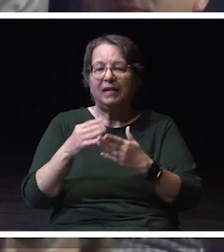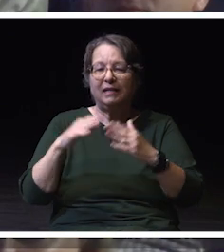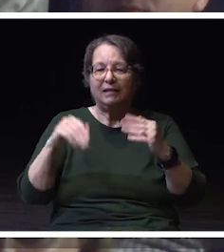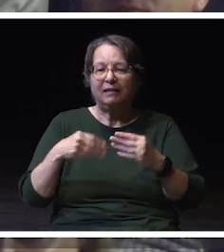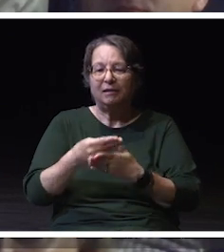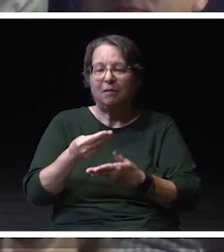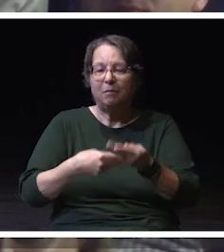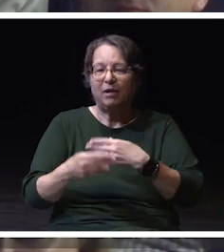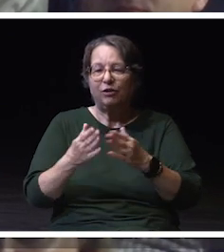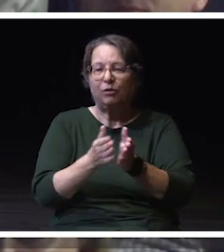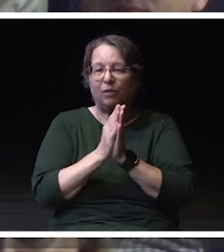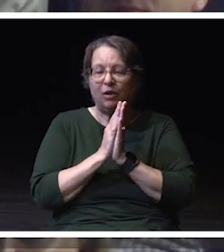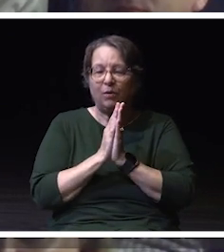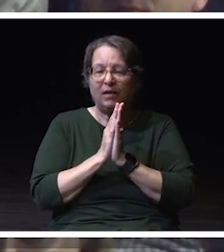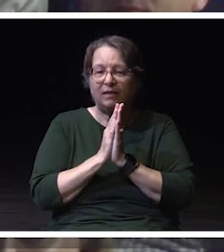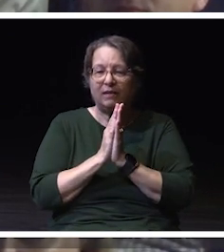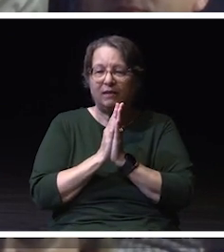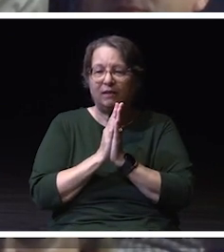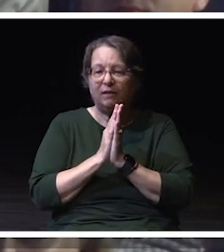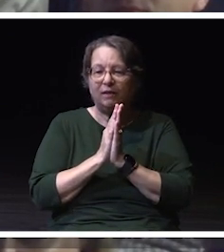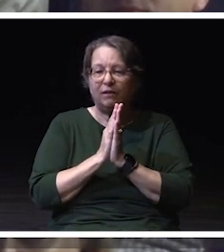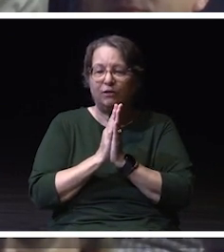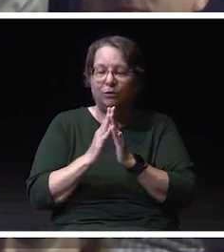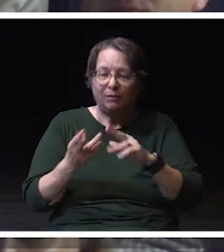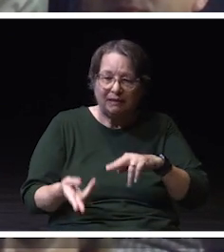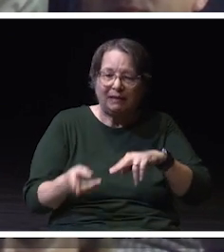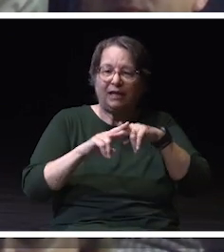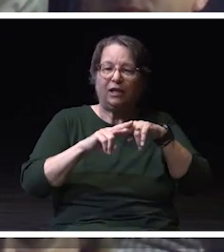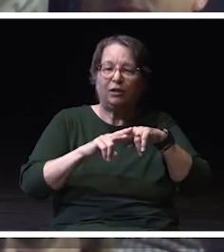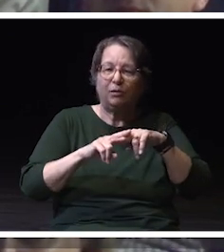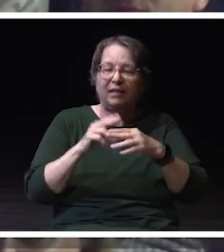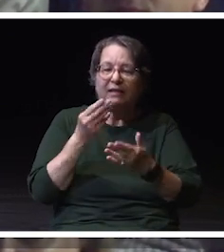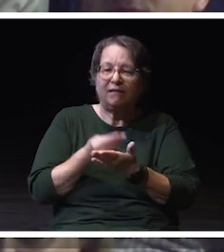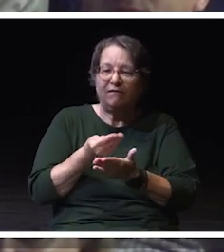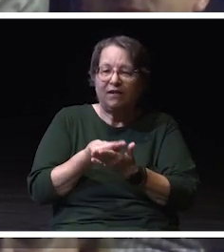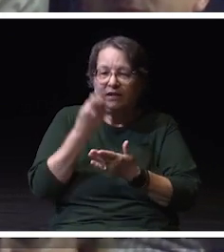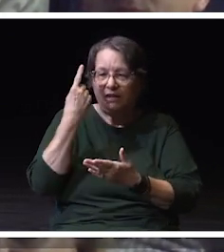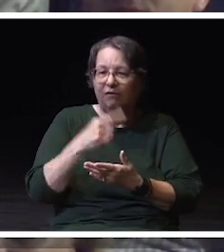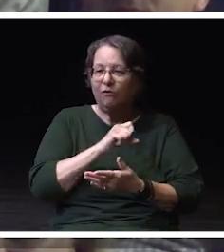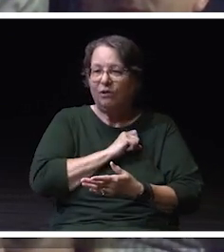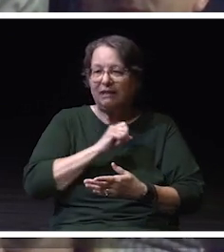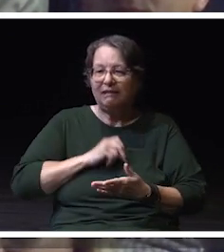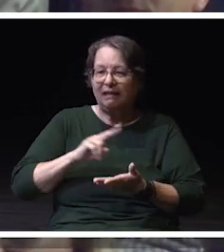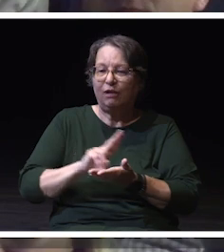to significantly boost public funding for our state universities.